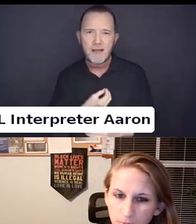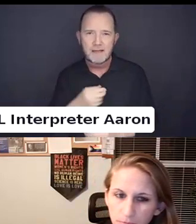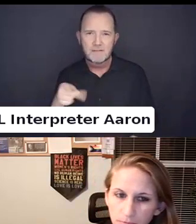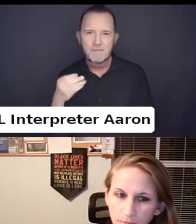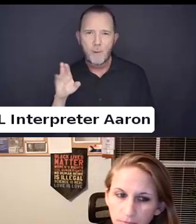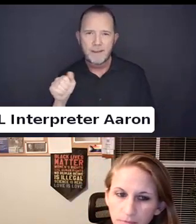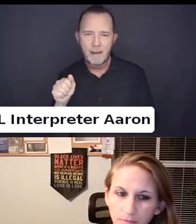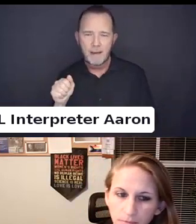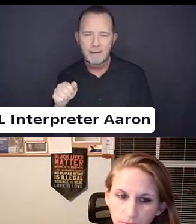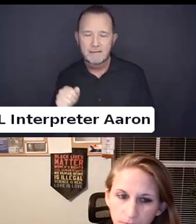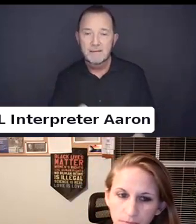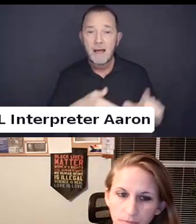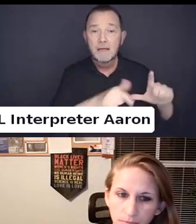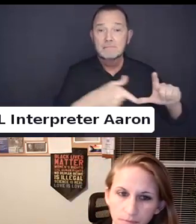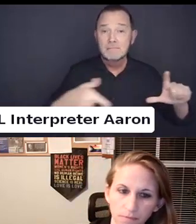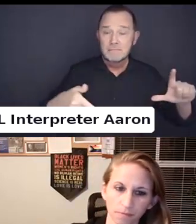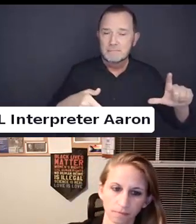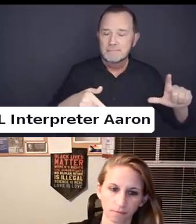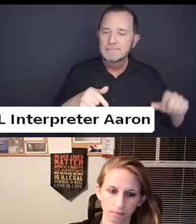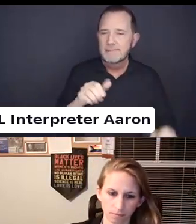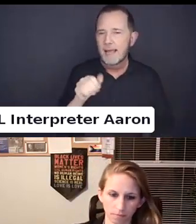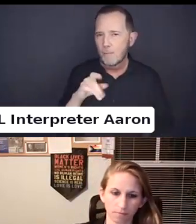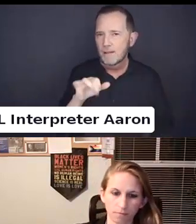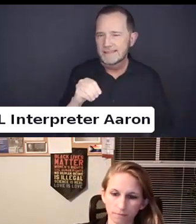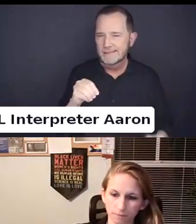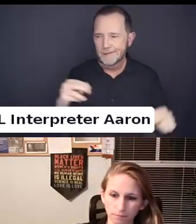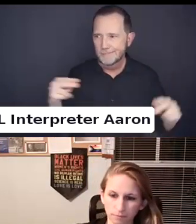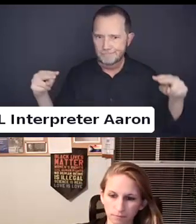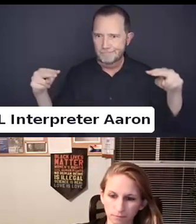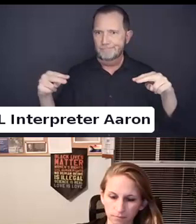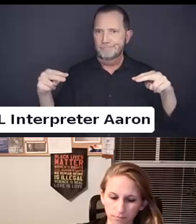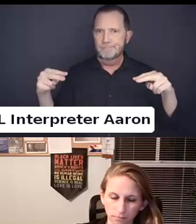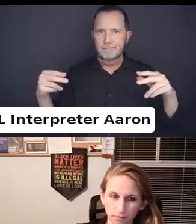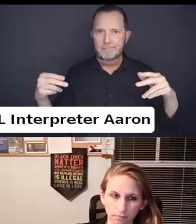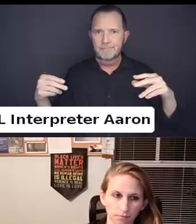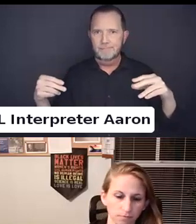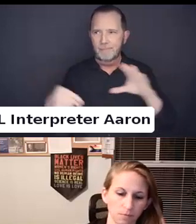the LGBT Q plus community.